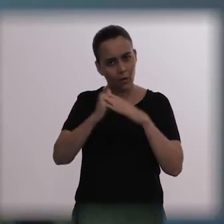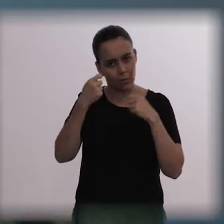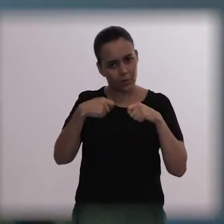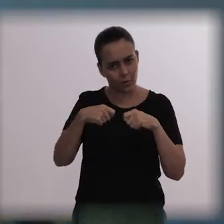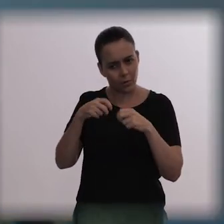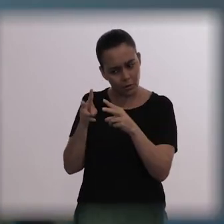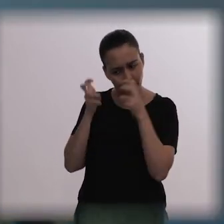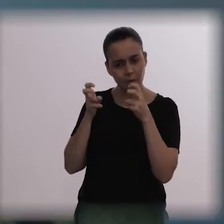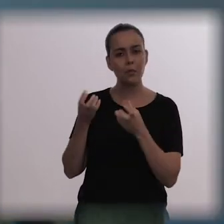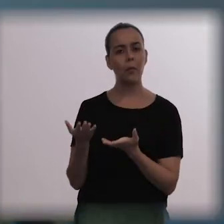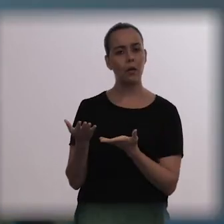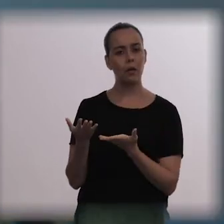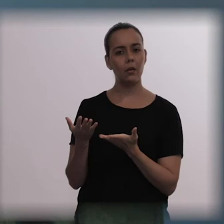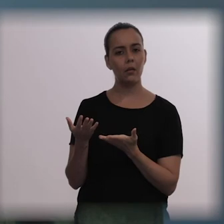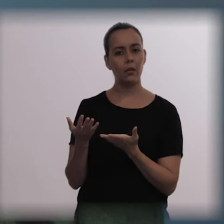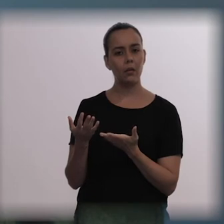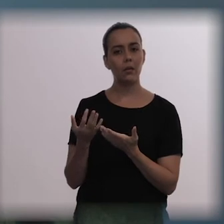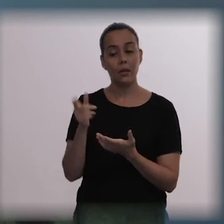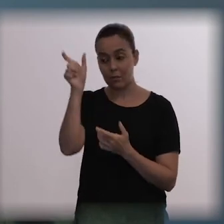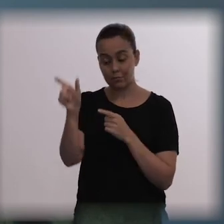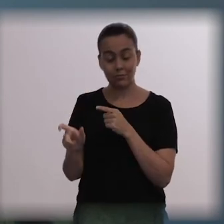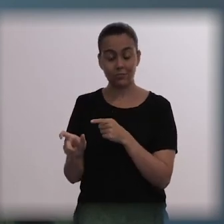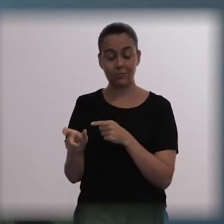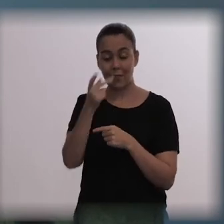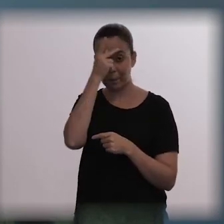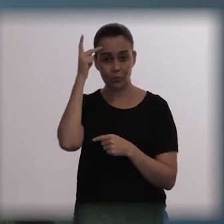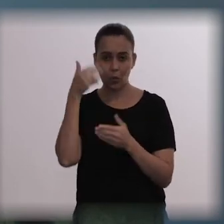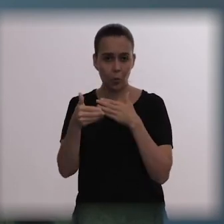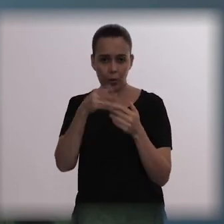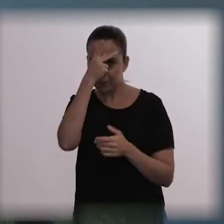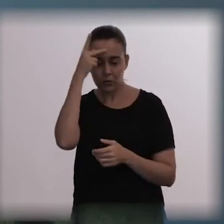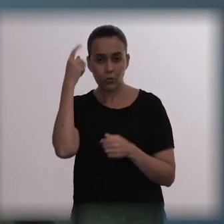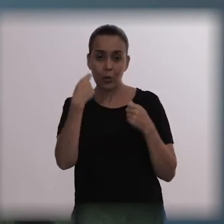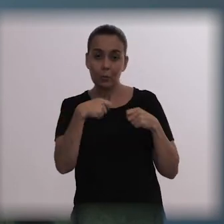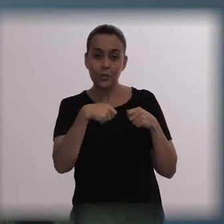and they needed someone to talk about these ideas, you know?